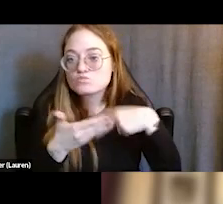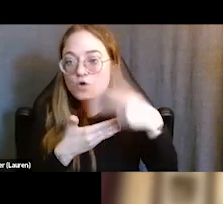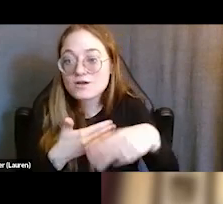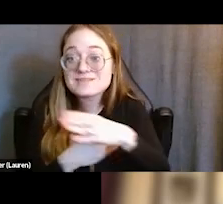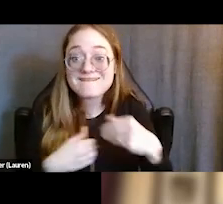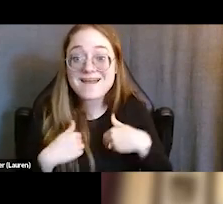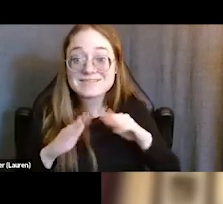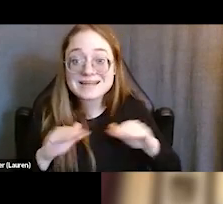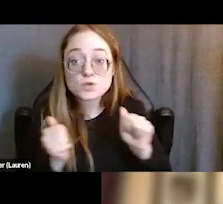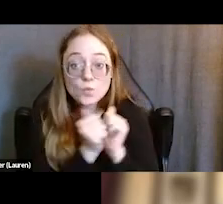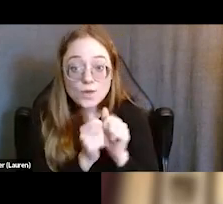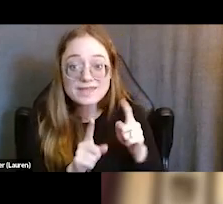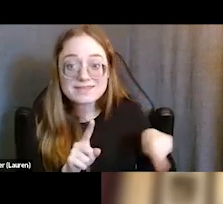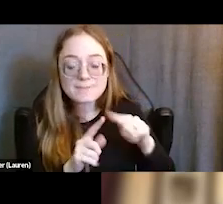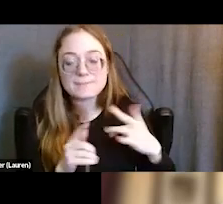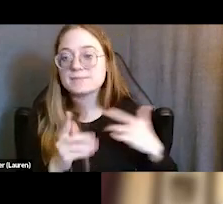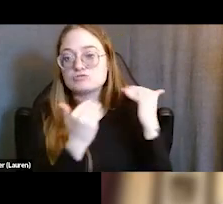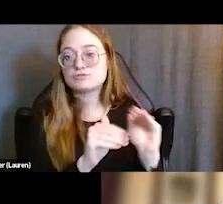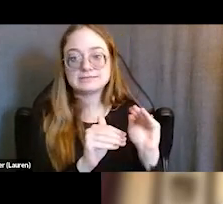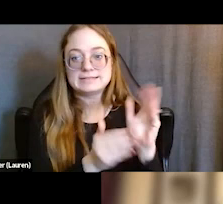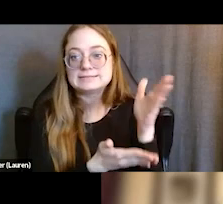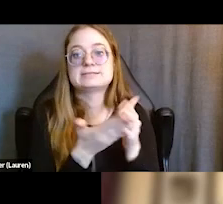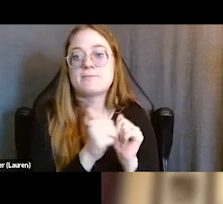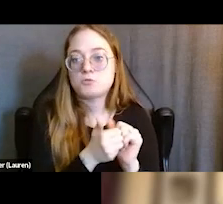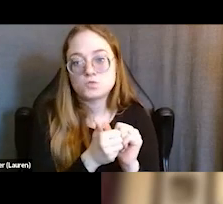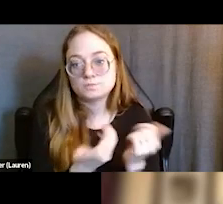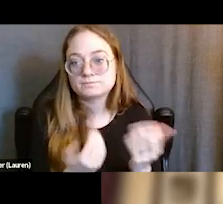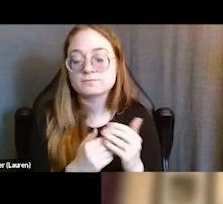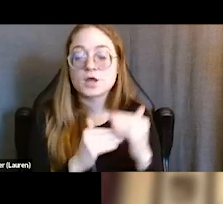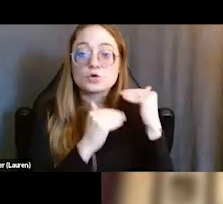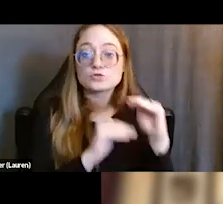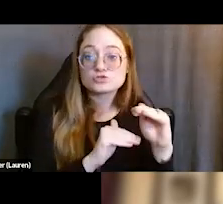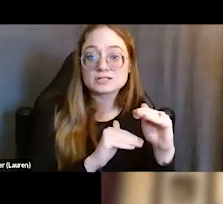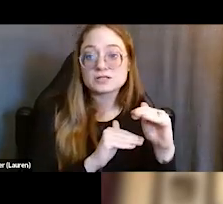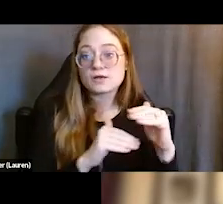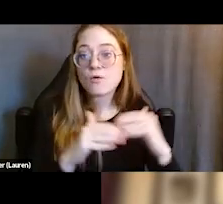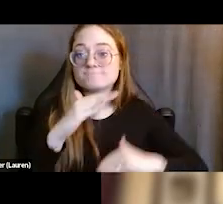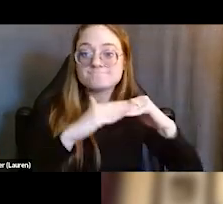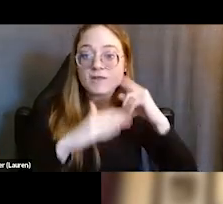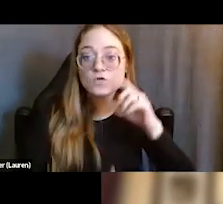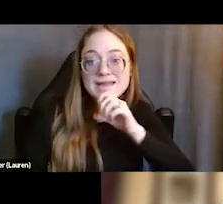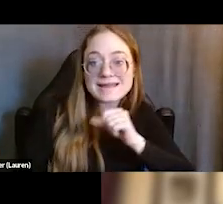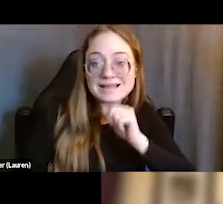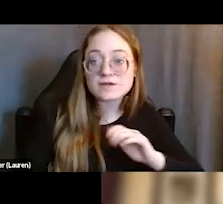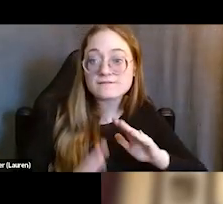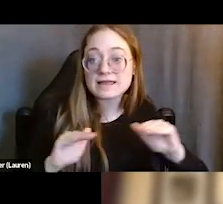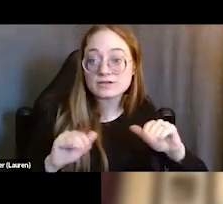that is usually restricted in some form or fashion, whether it's a restriction, or cap on the age of the children that are allowed to be with them,